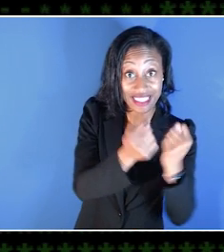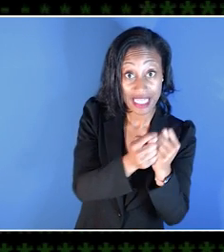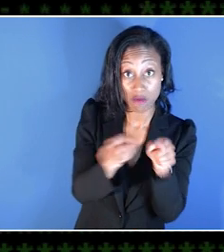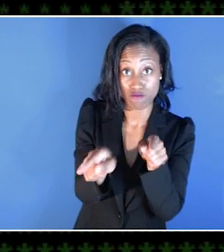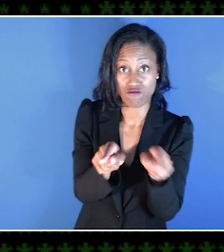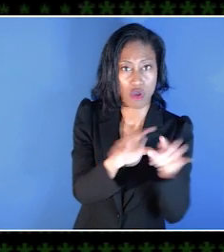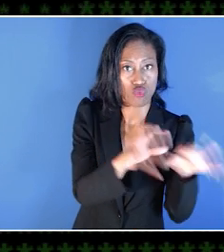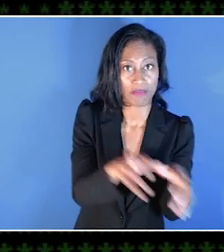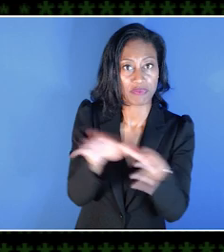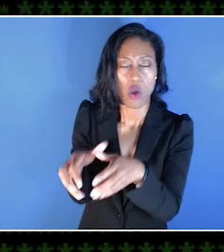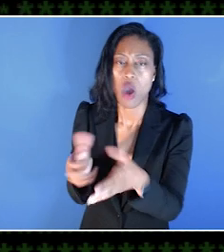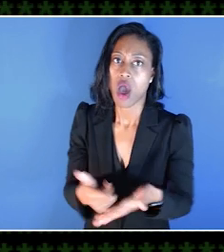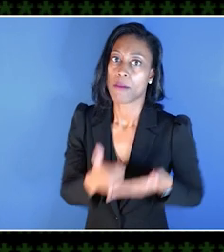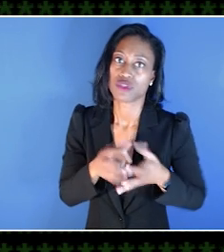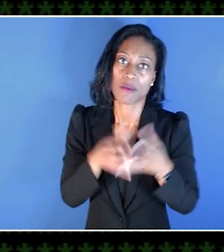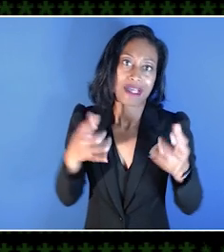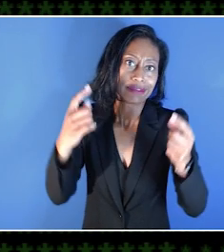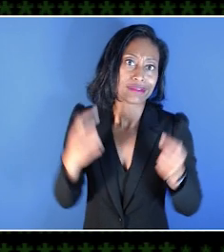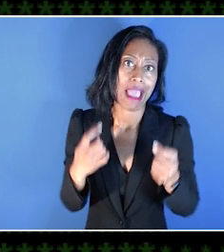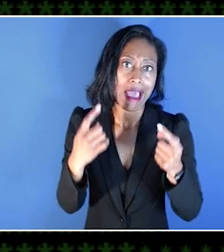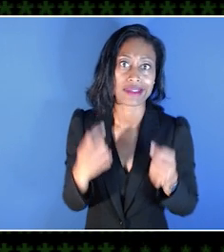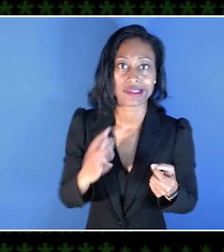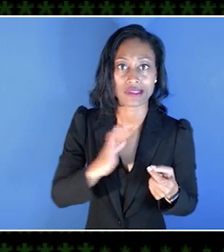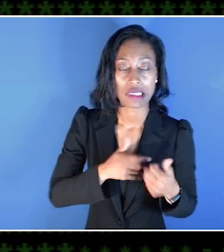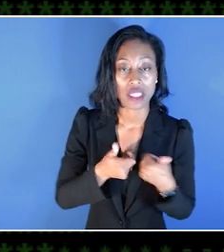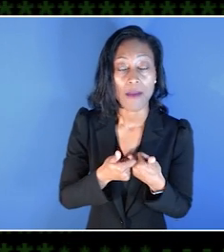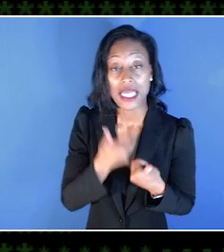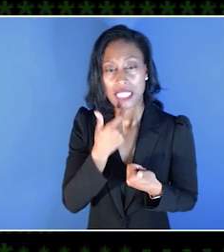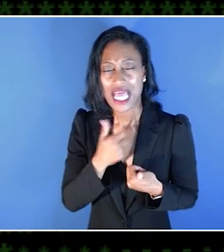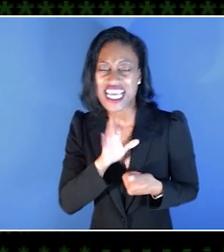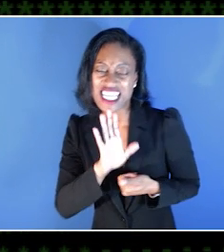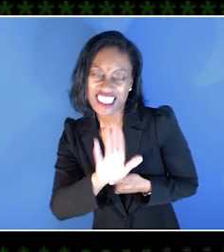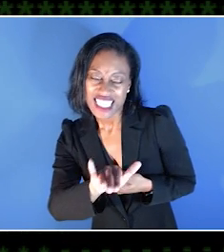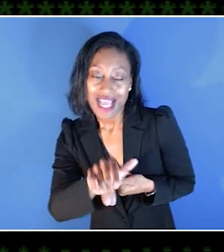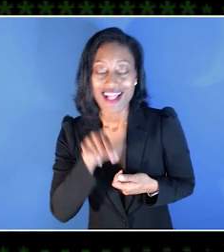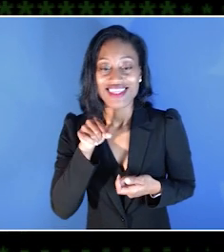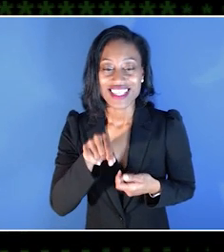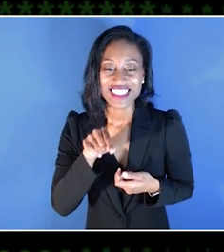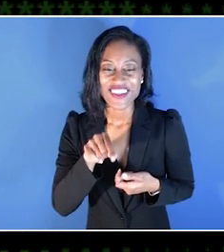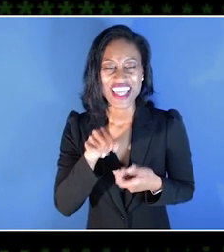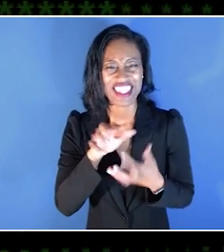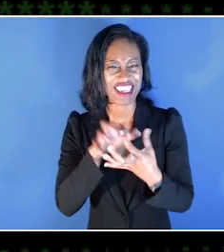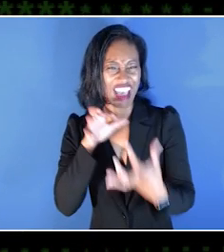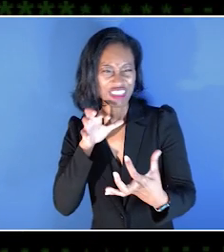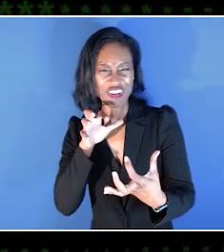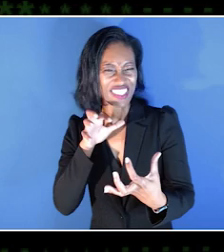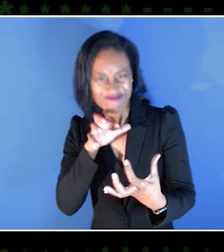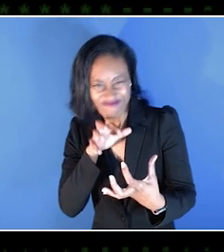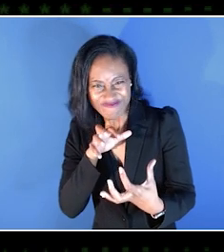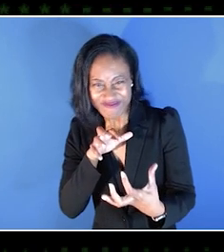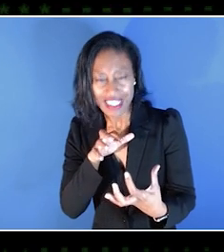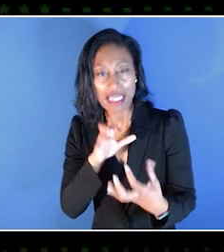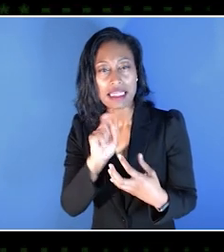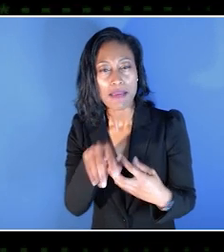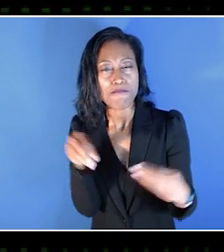They're very helpful for us to testing all of our game and then tell us, "Oh this one, the contrast is not good enough."